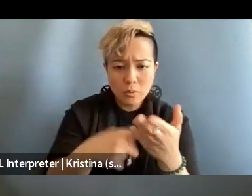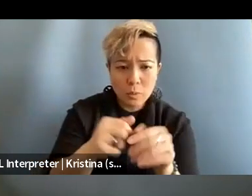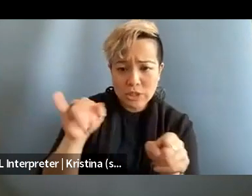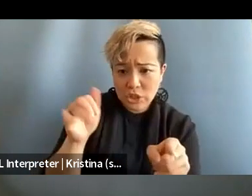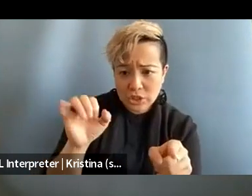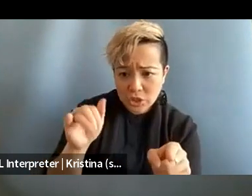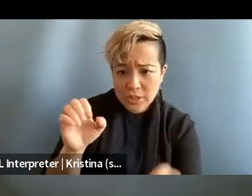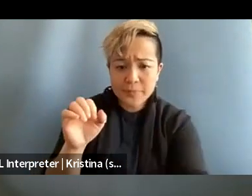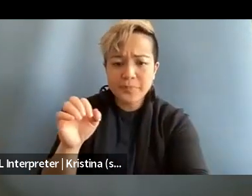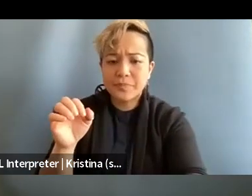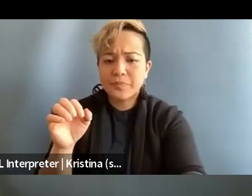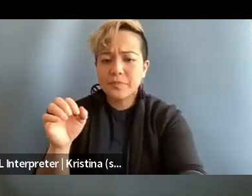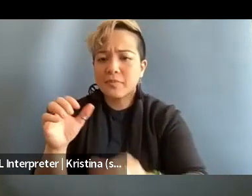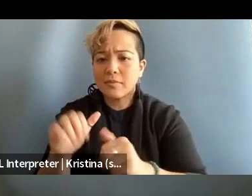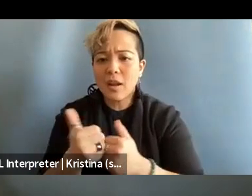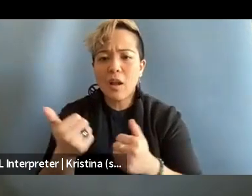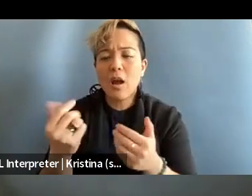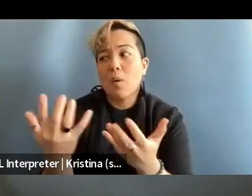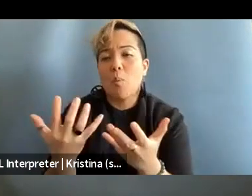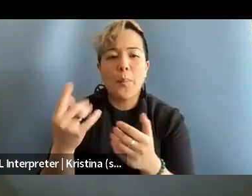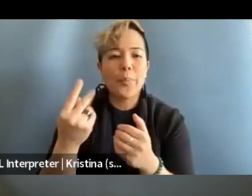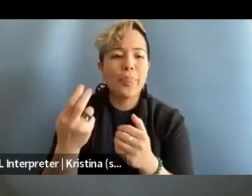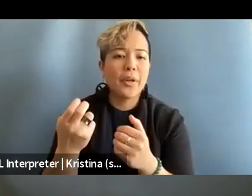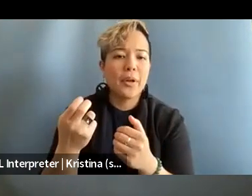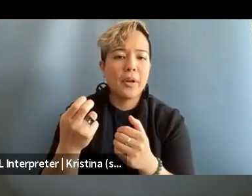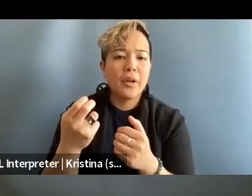about sort of how what the IWMF has found.